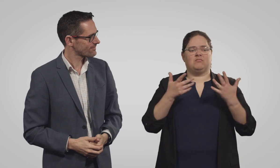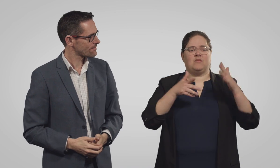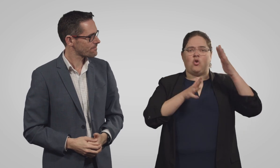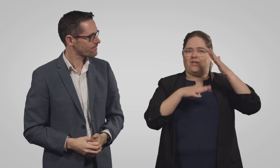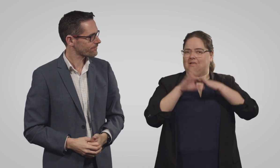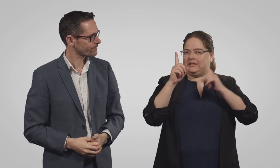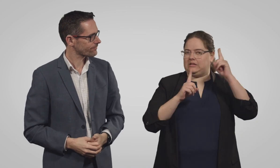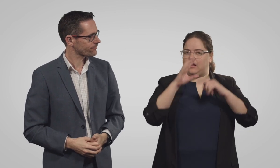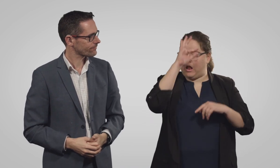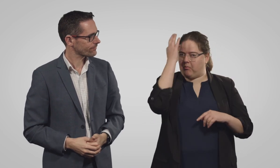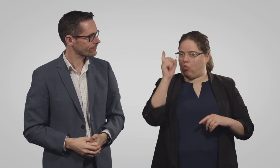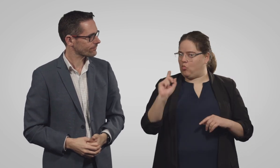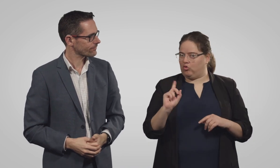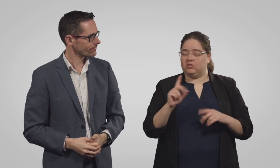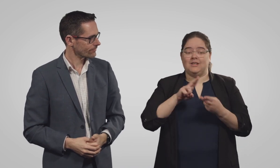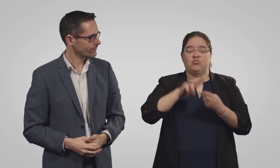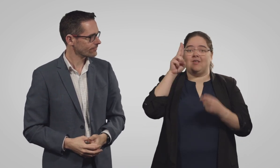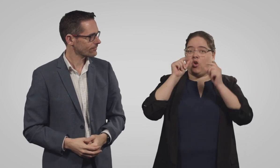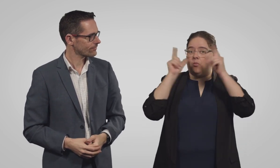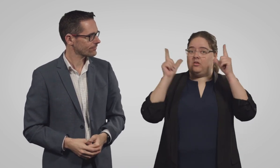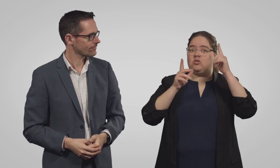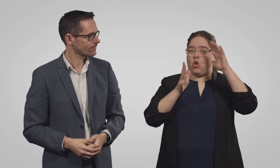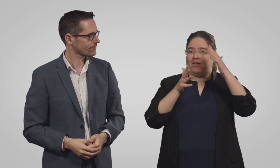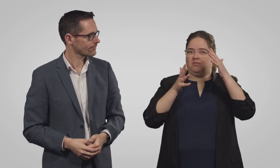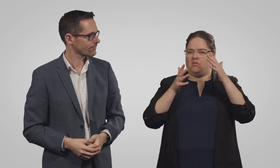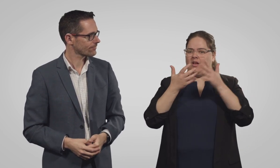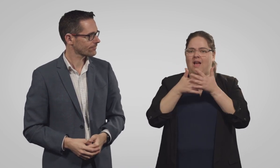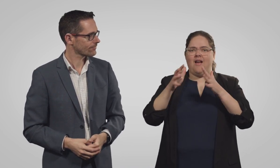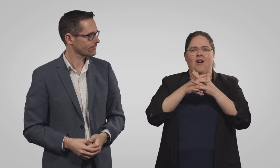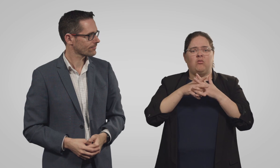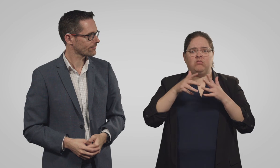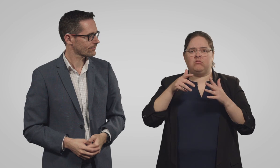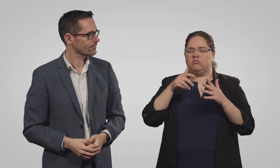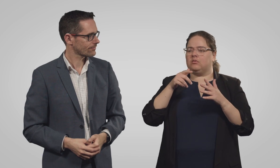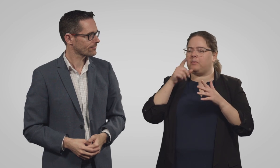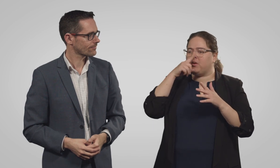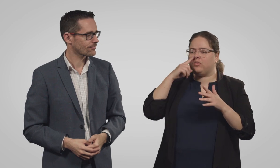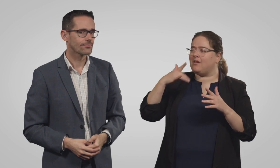Auslan in the City aims to increase awareness of Auslan by equipping City of Melbourne